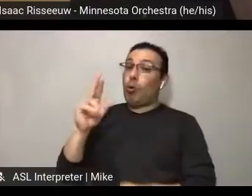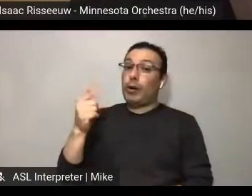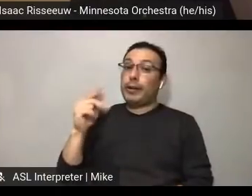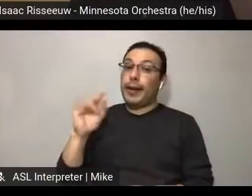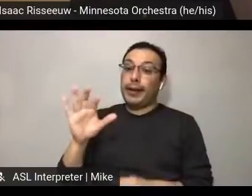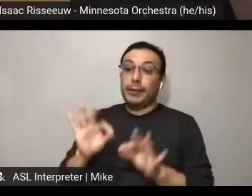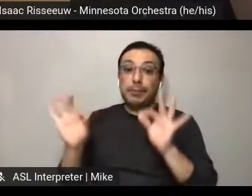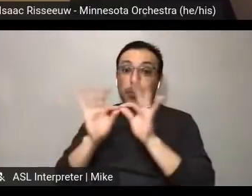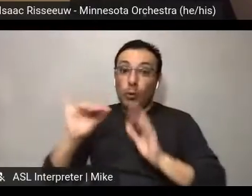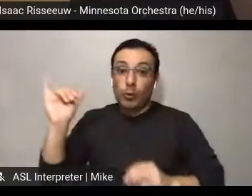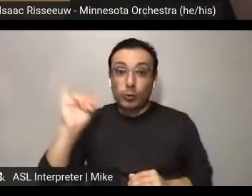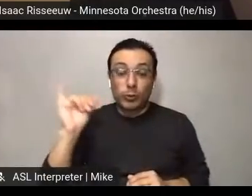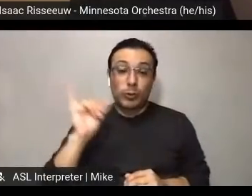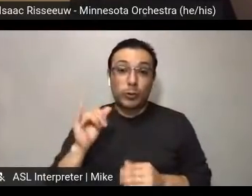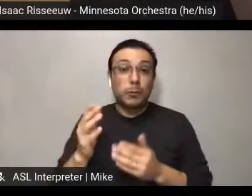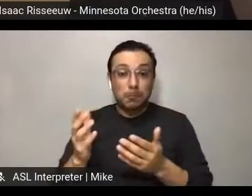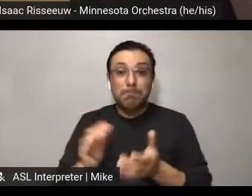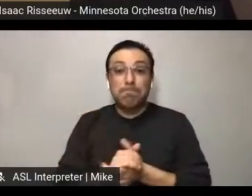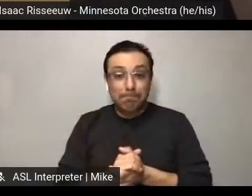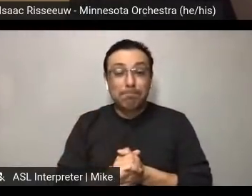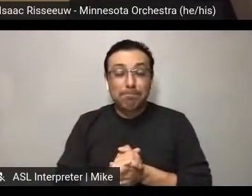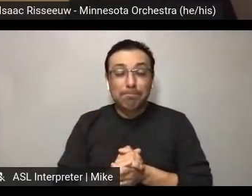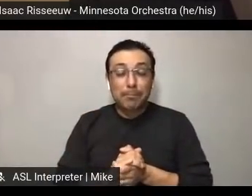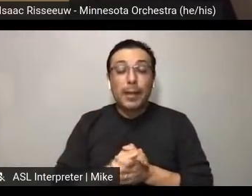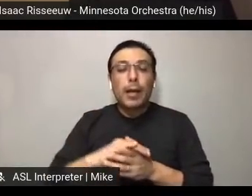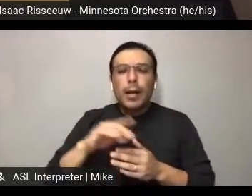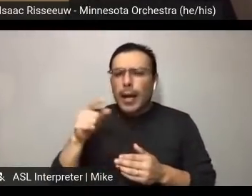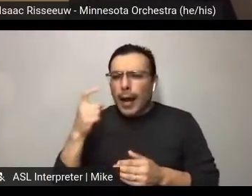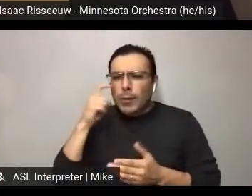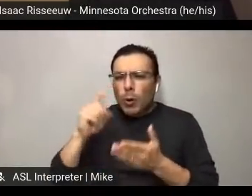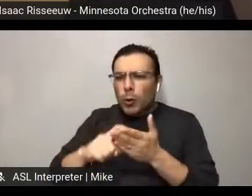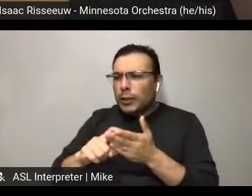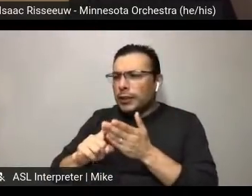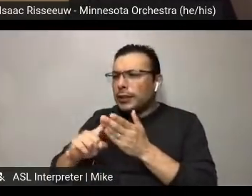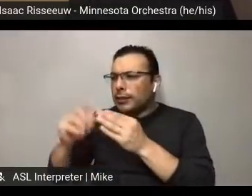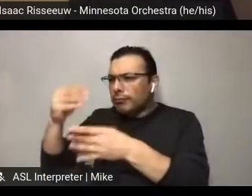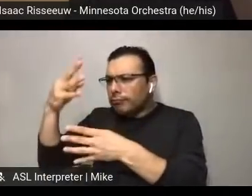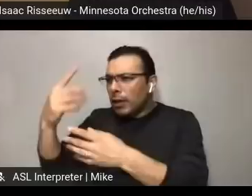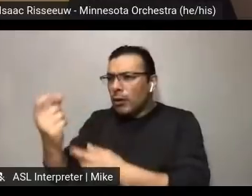There was a question in the chat about the gift certificate campaign.